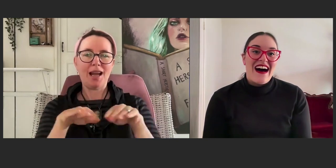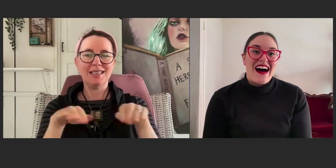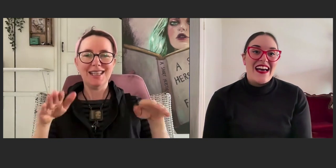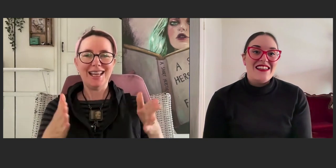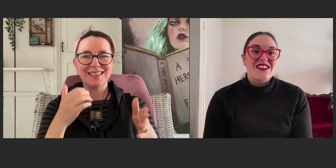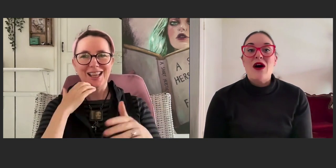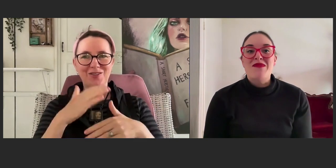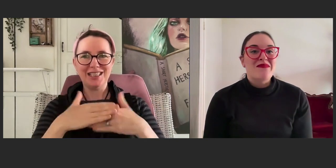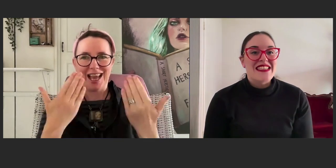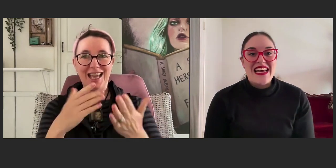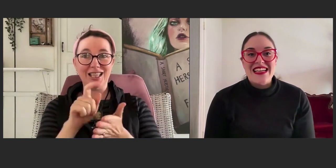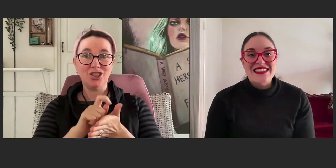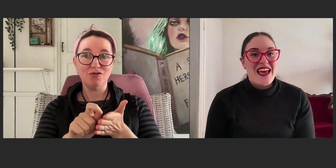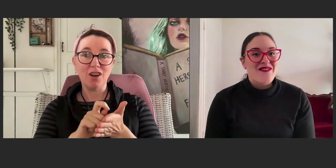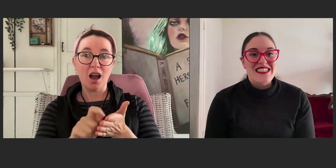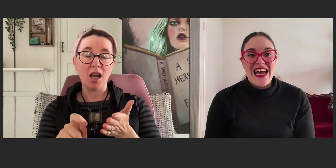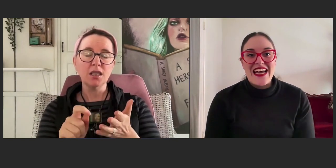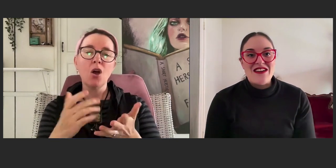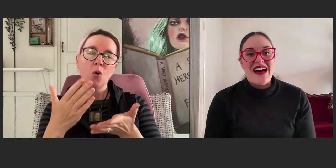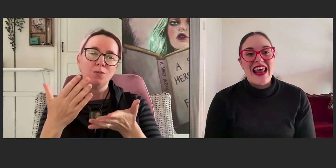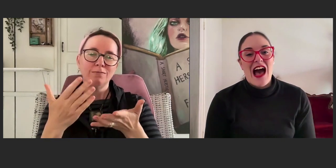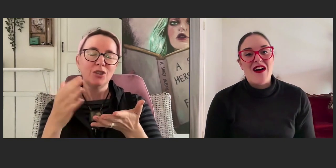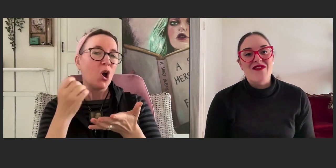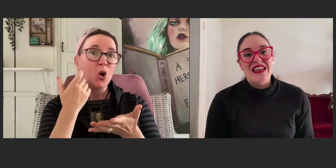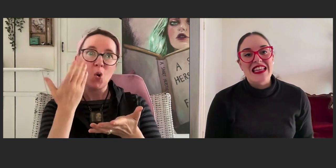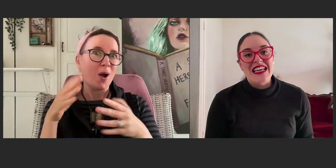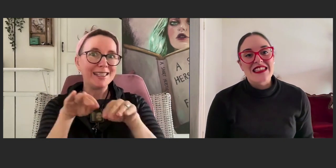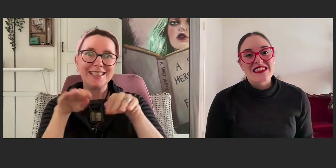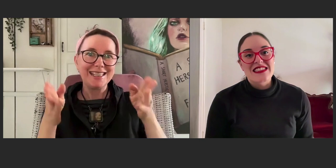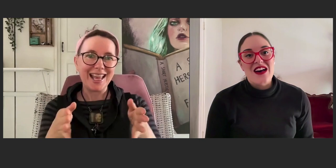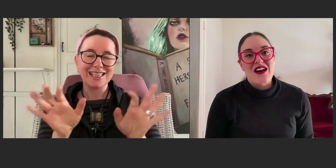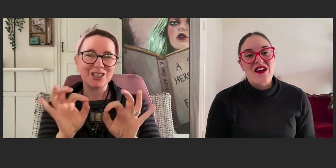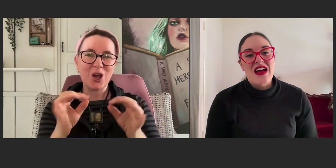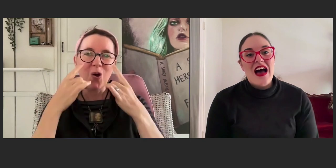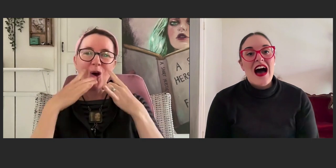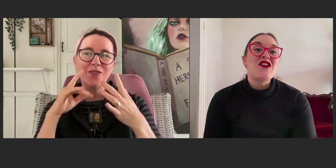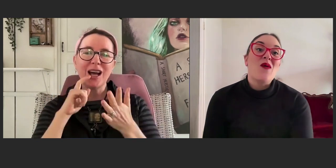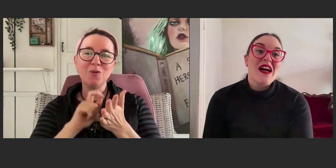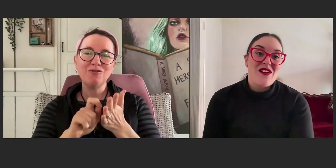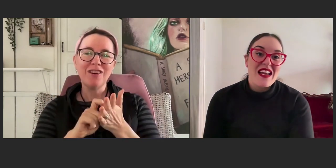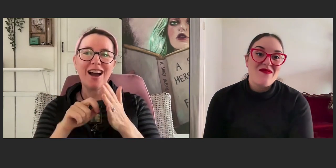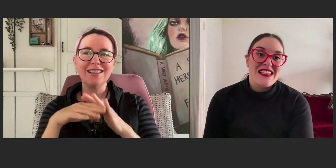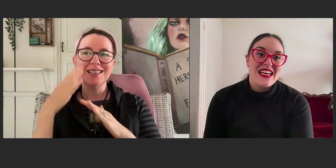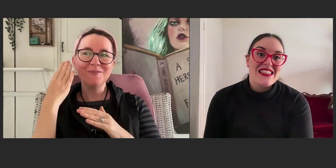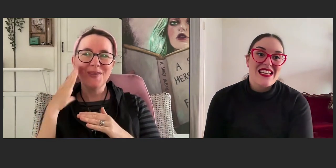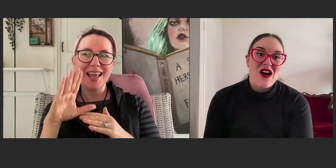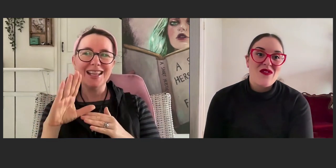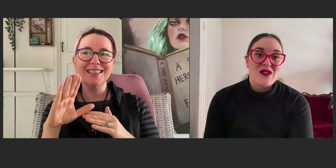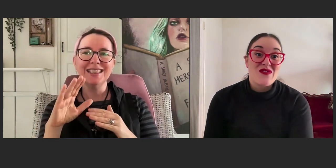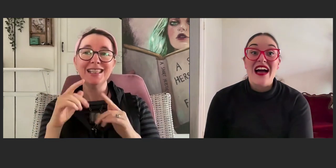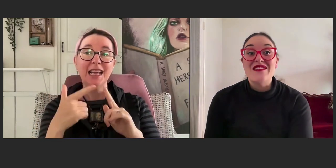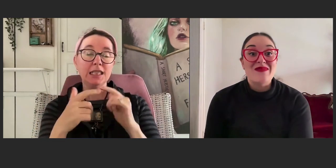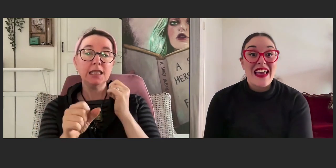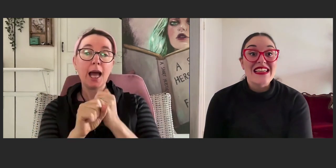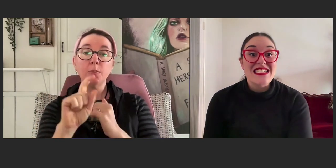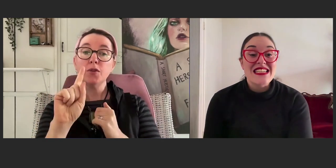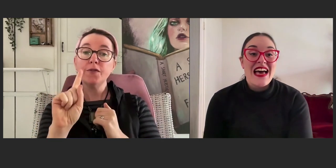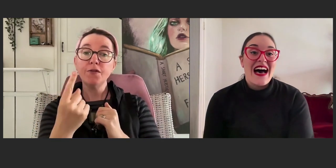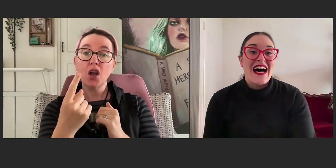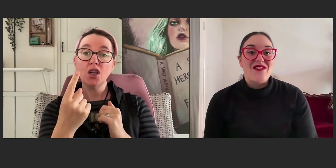I show up at my desk every day, no matter how I'm feeling. So, I don't always write at my desk. I often will write in bed.